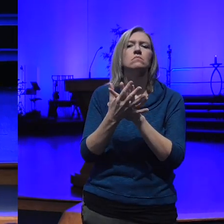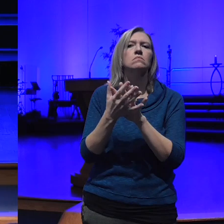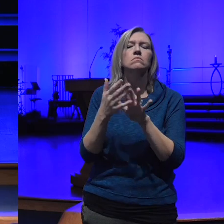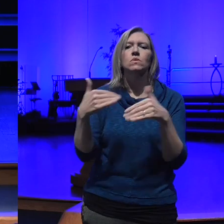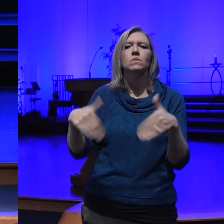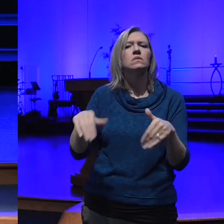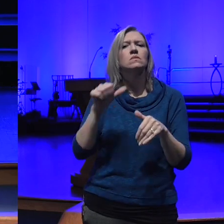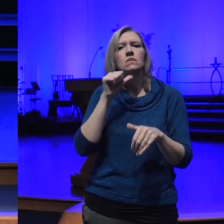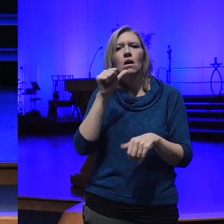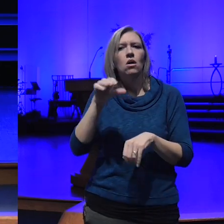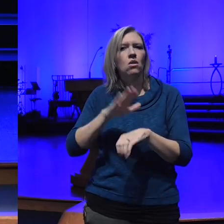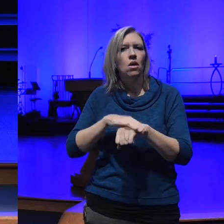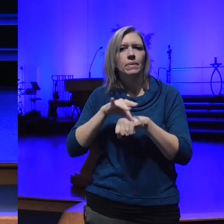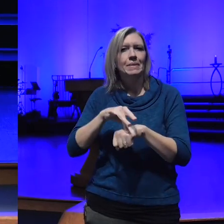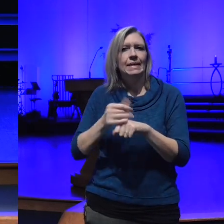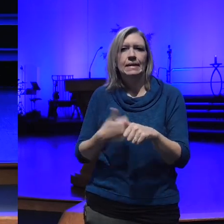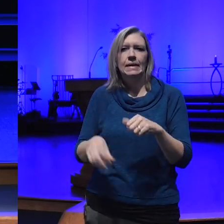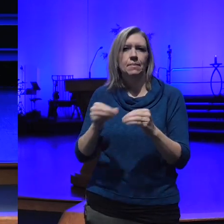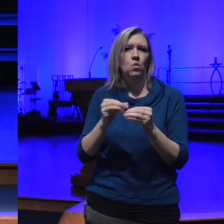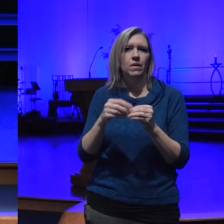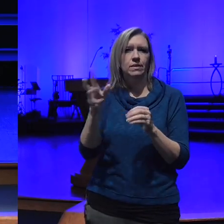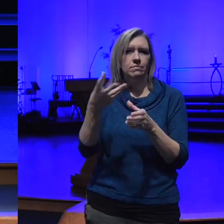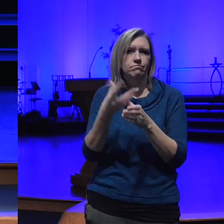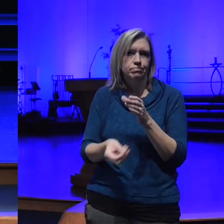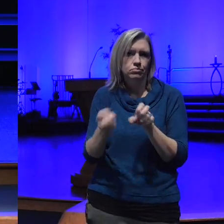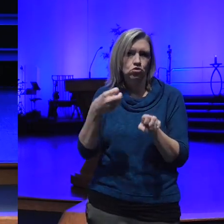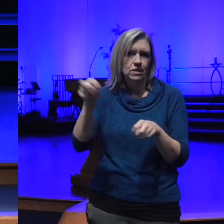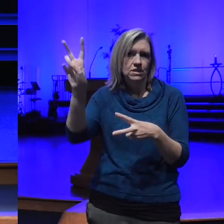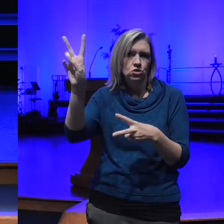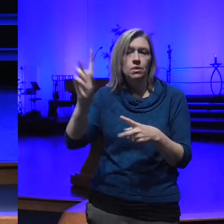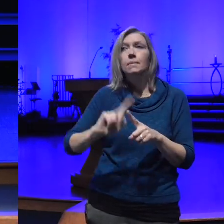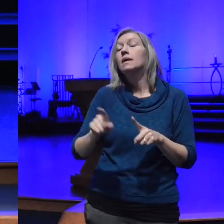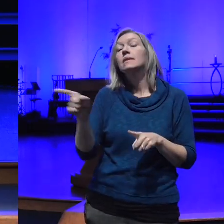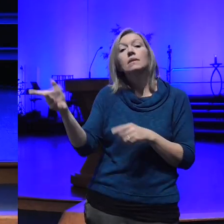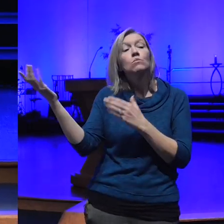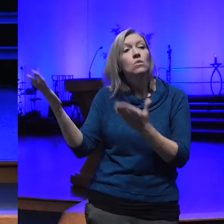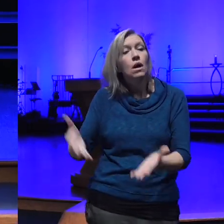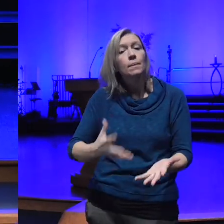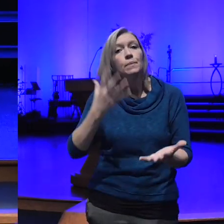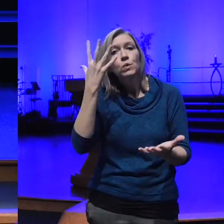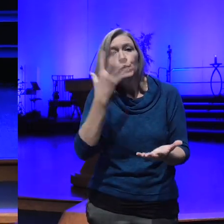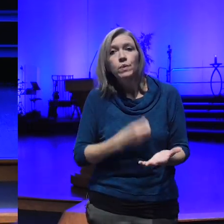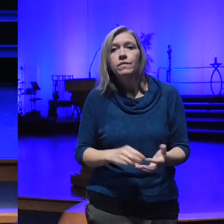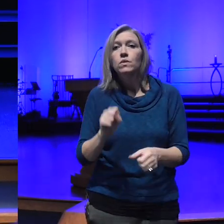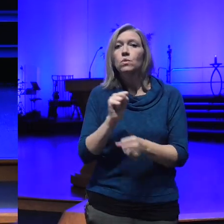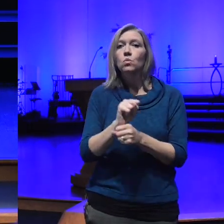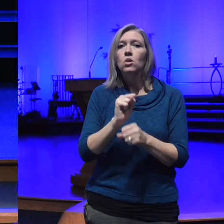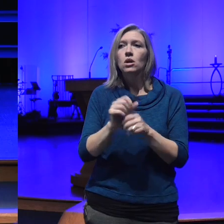made his transition but he brought to us beautiful work about understanding that when we're walking